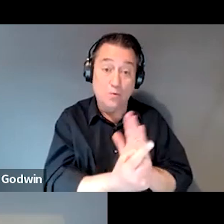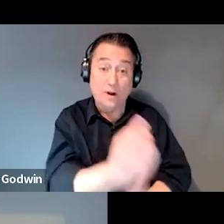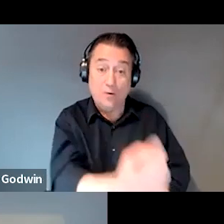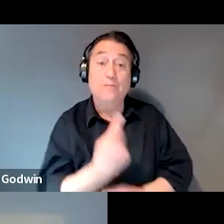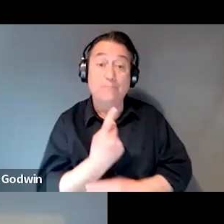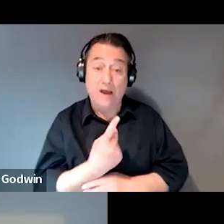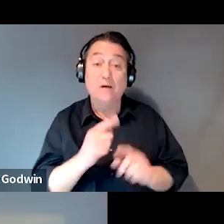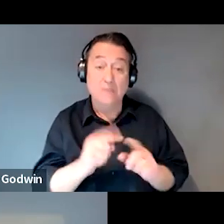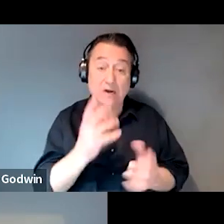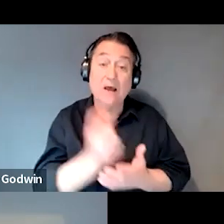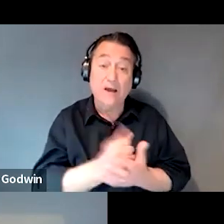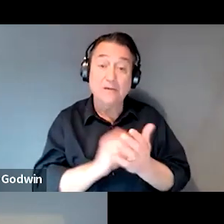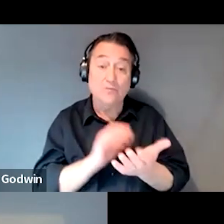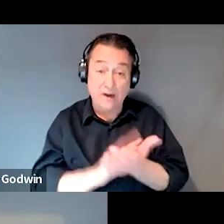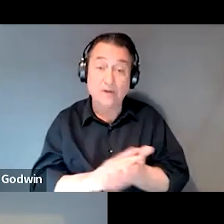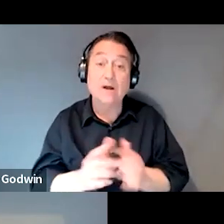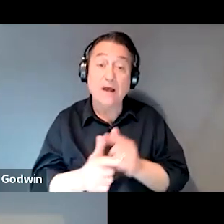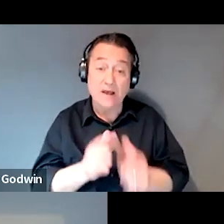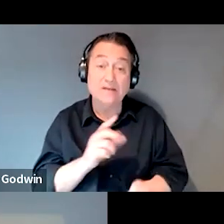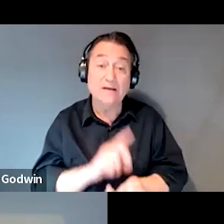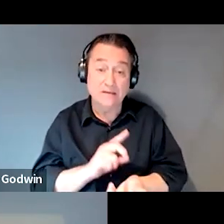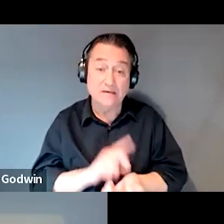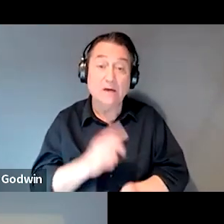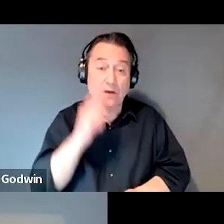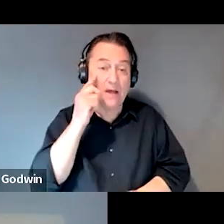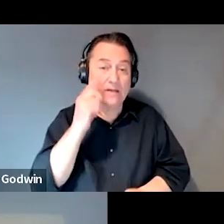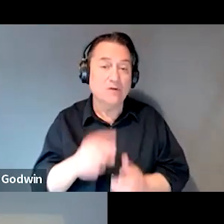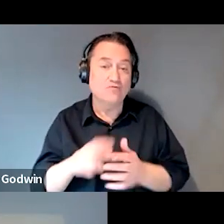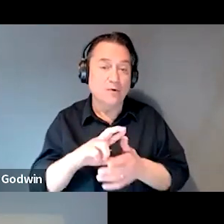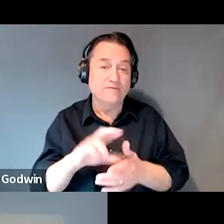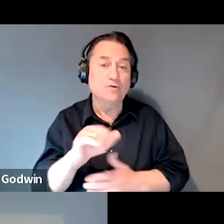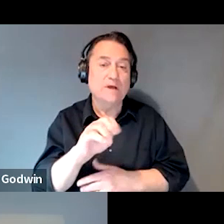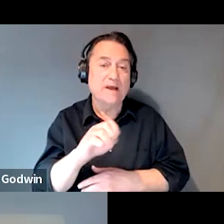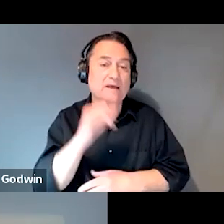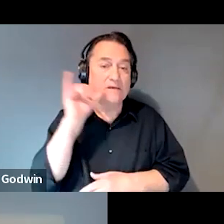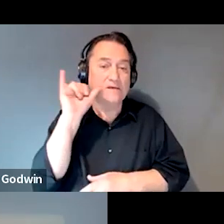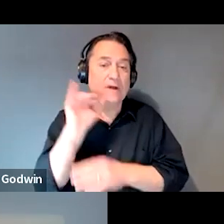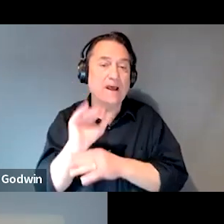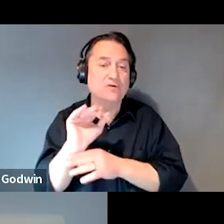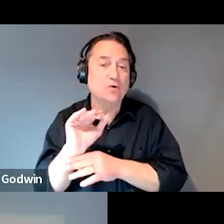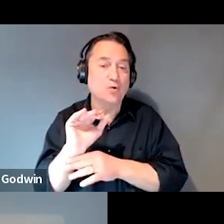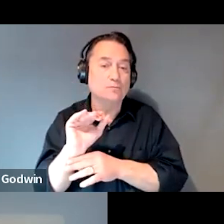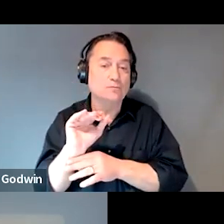I faxed them in and then the doctor, as I believe, reviewed the case yesterday afternoon. So sometimes, it's a matter